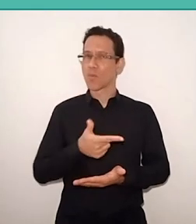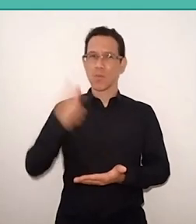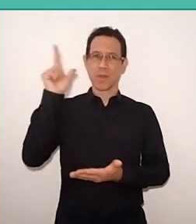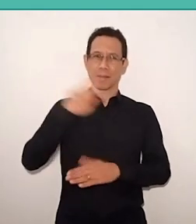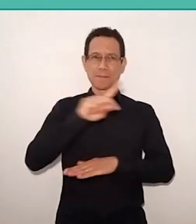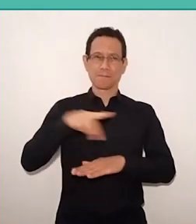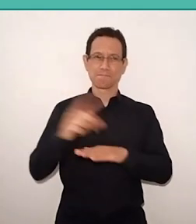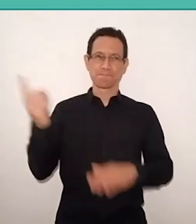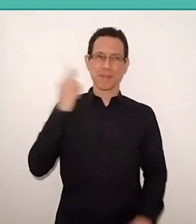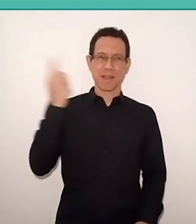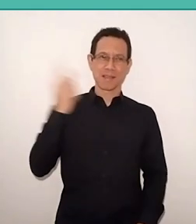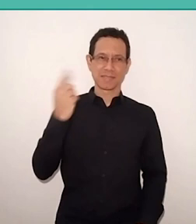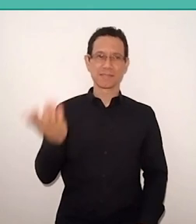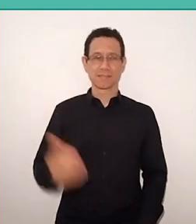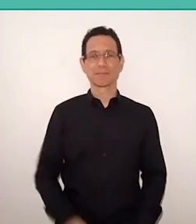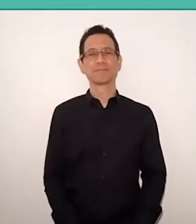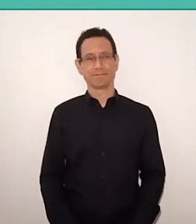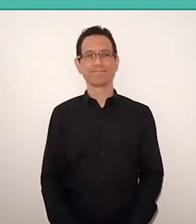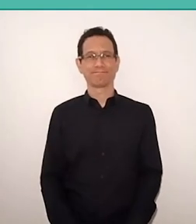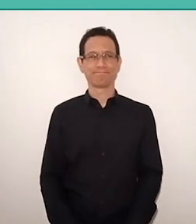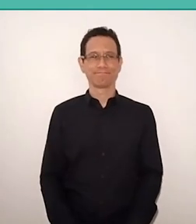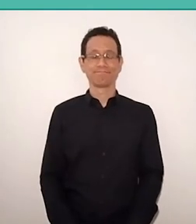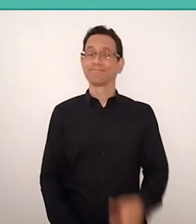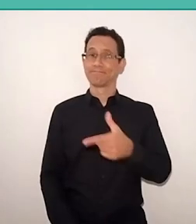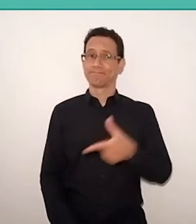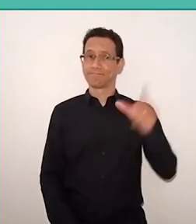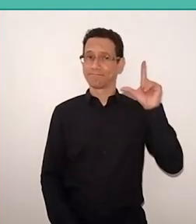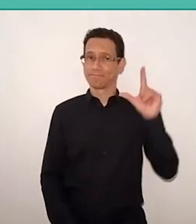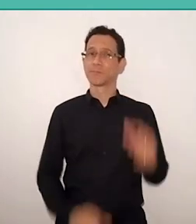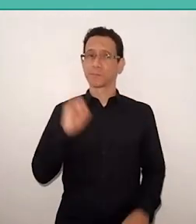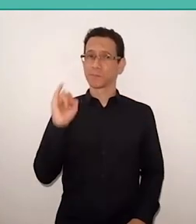Another point of importance of Africa in Freire's work.